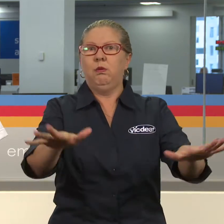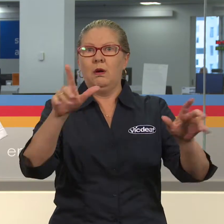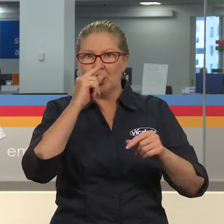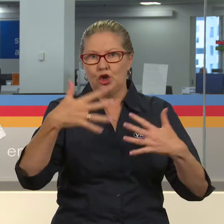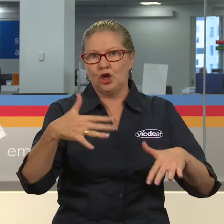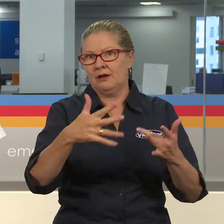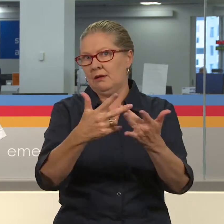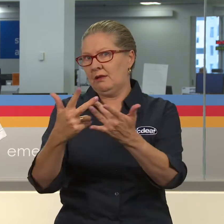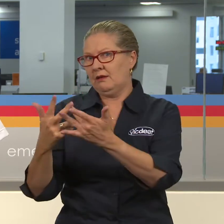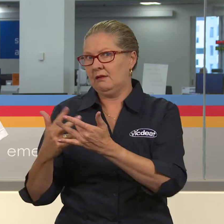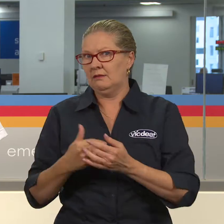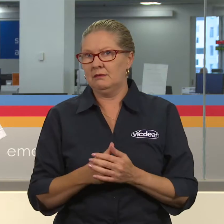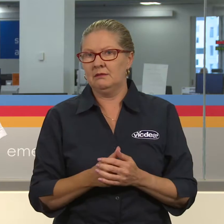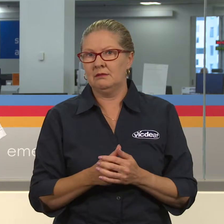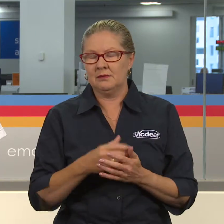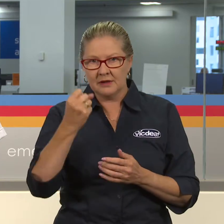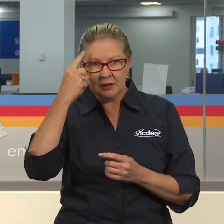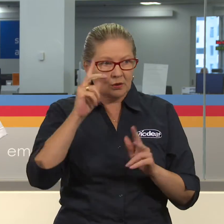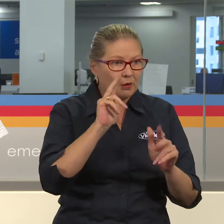So it’s about caring for each. It’s about safety.